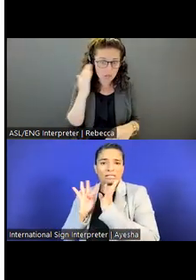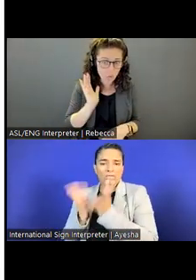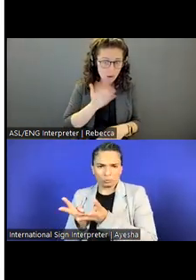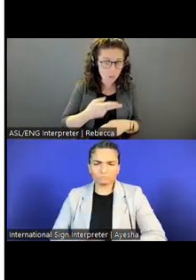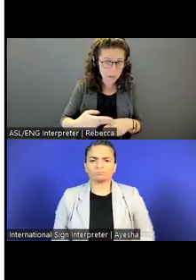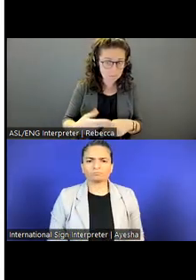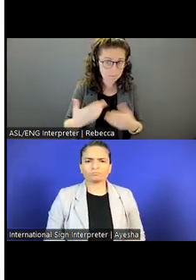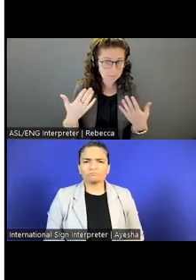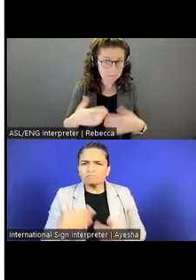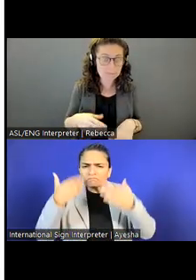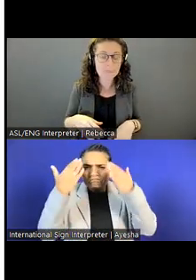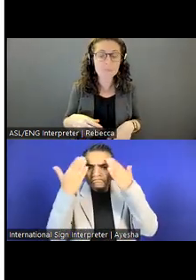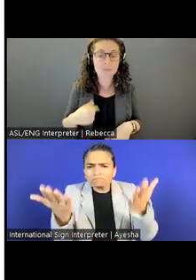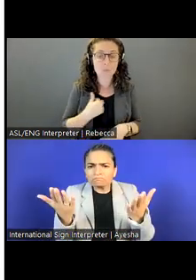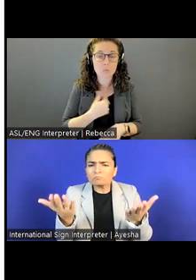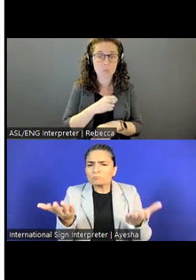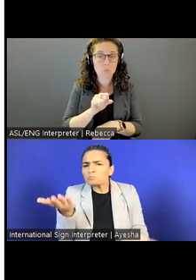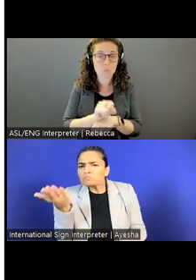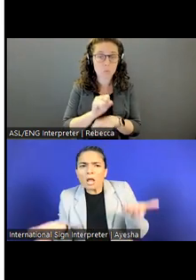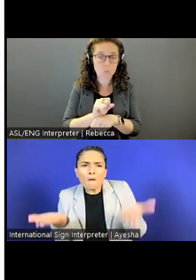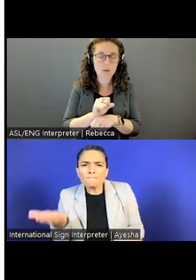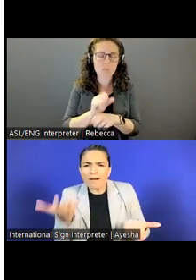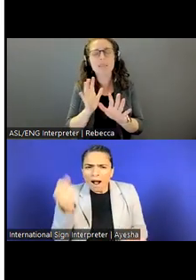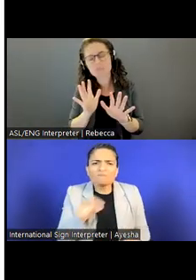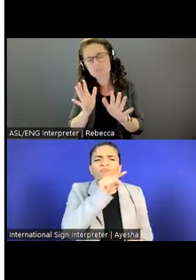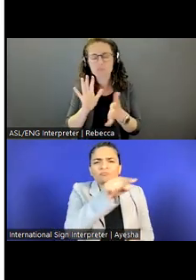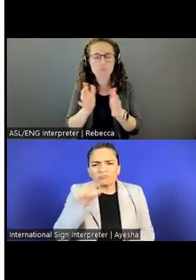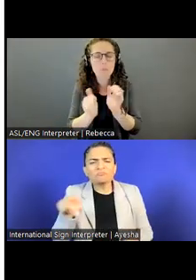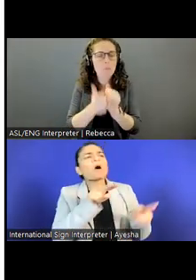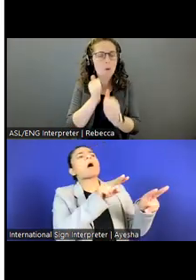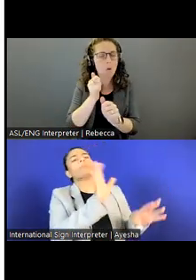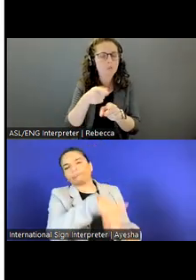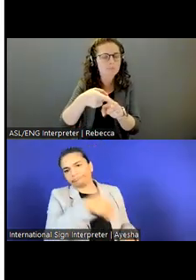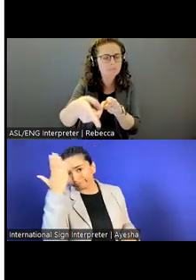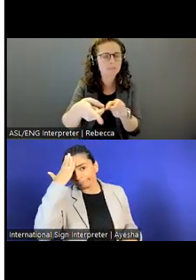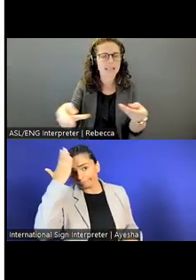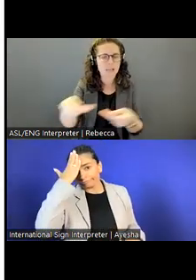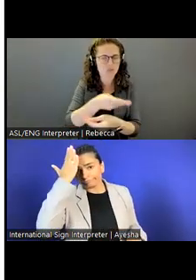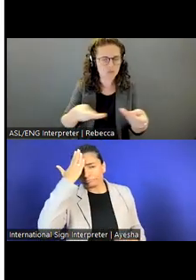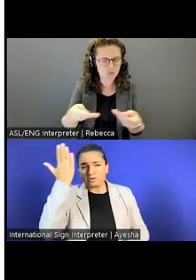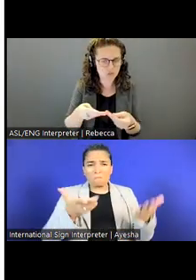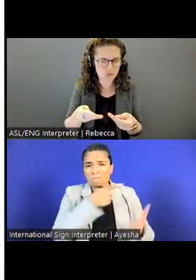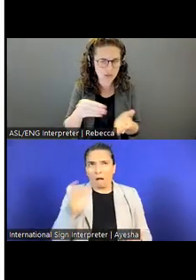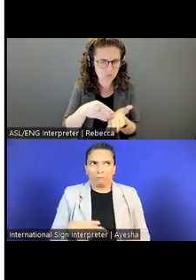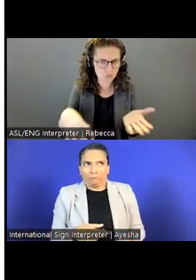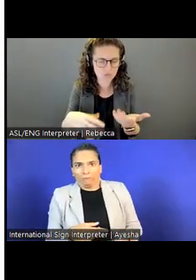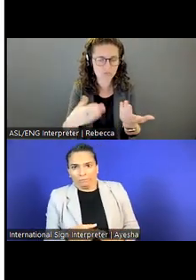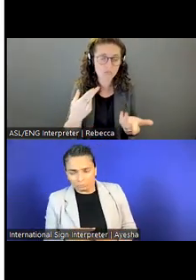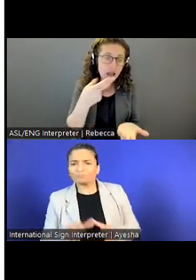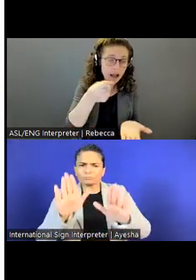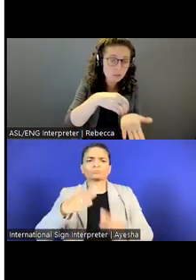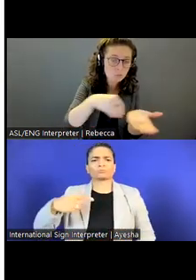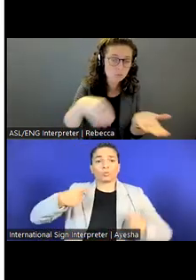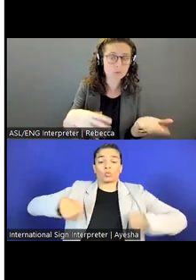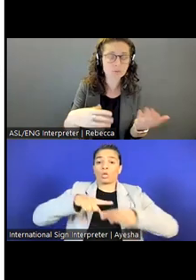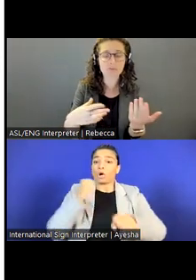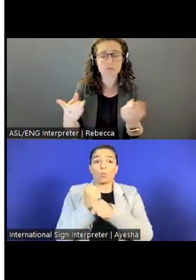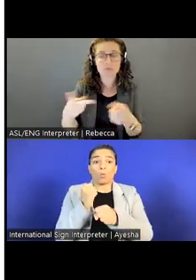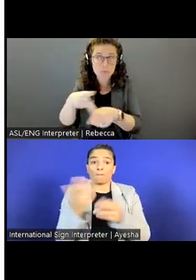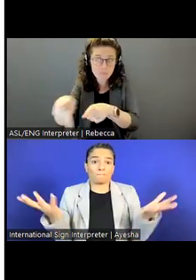We work mostly with exchange participants, both high school students, professionals,